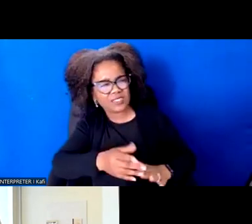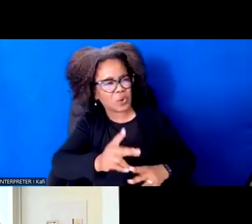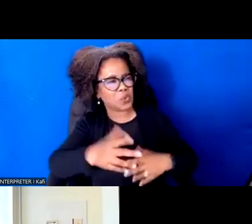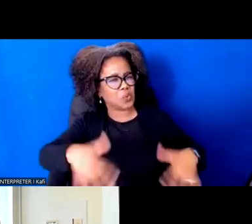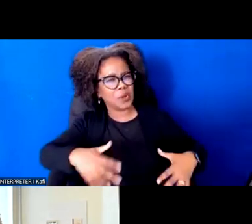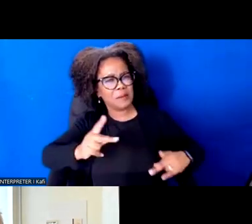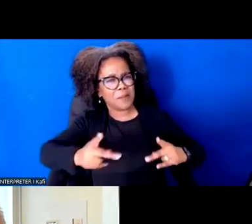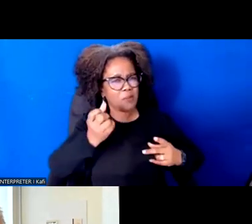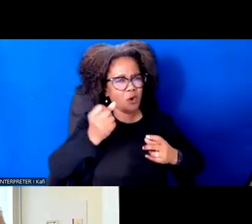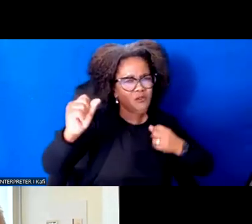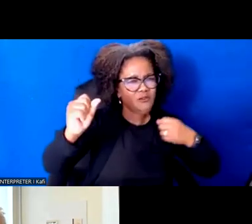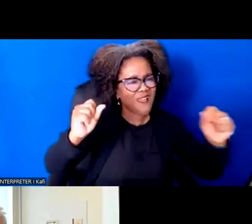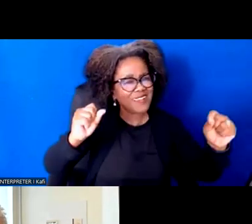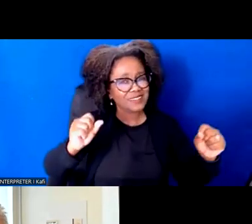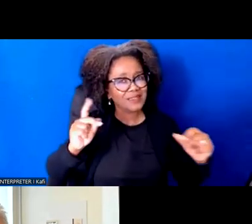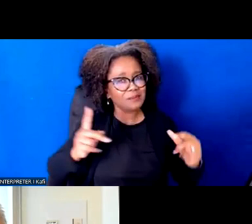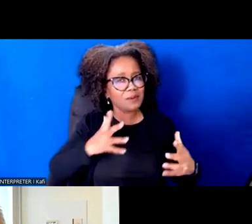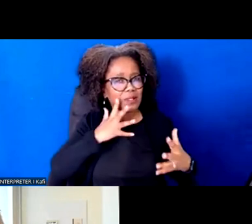People are hungry for an alternative.